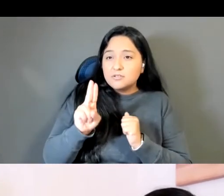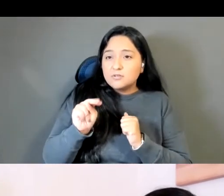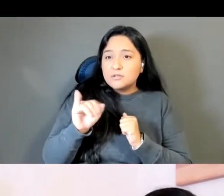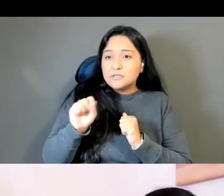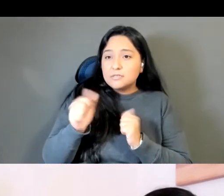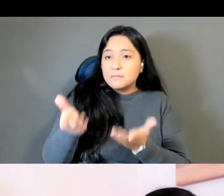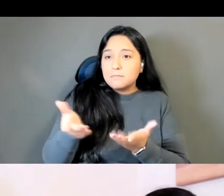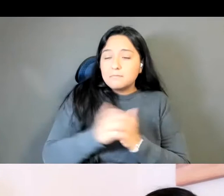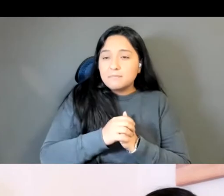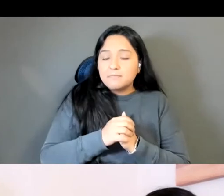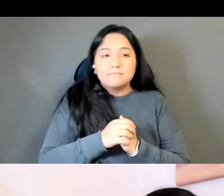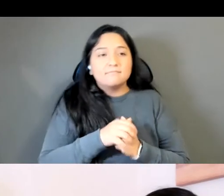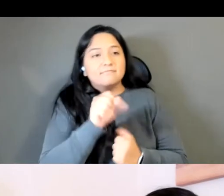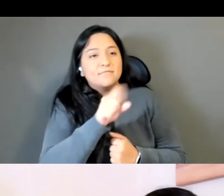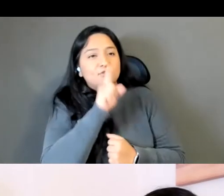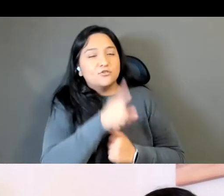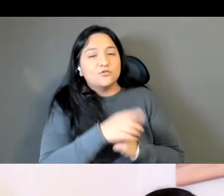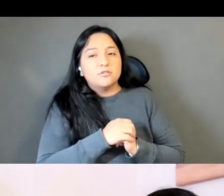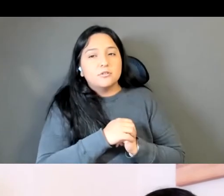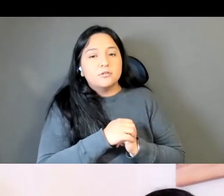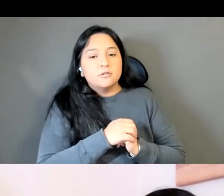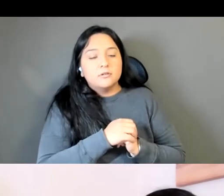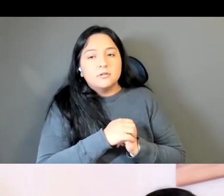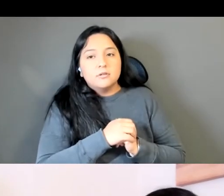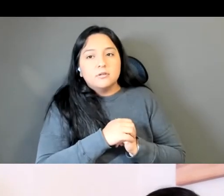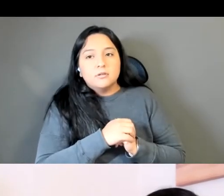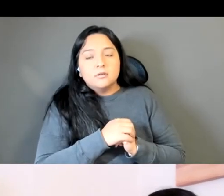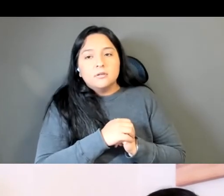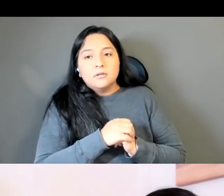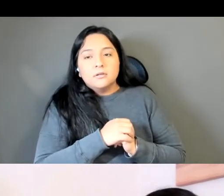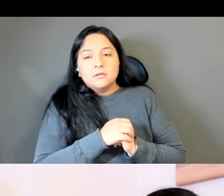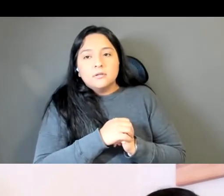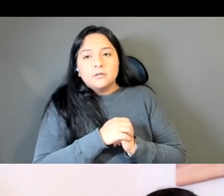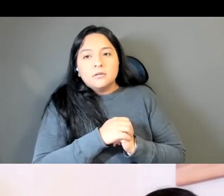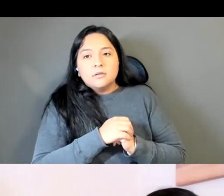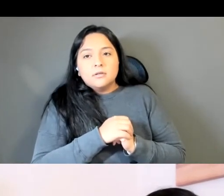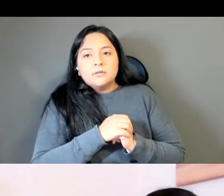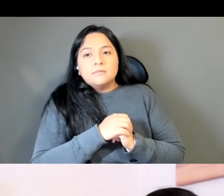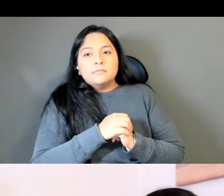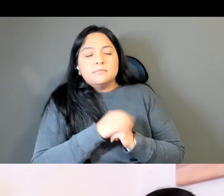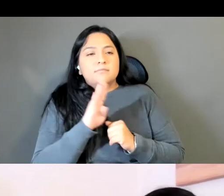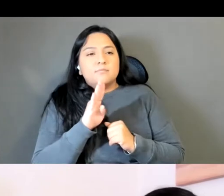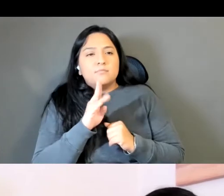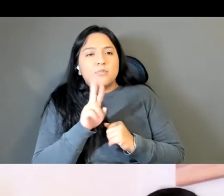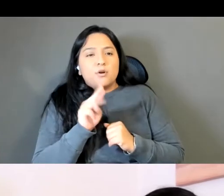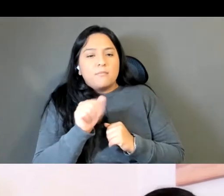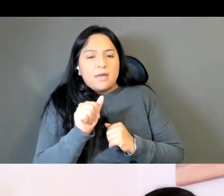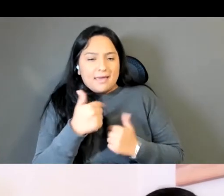Sunisa Manning the Myanmar, Burma, it's such an interesting history of this that I'm excited to hear about.